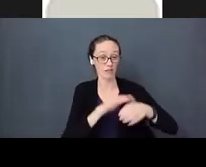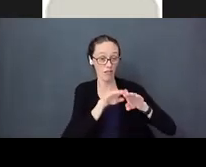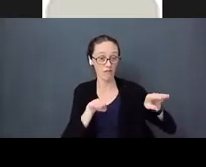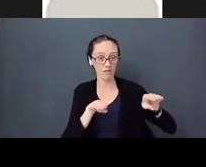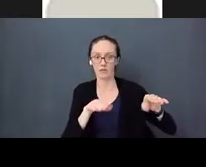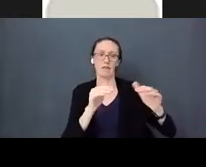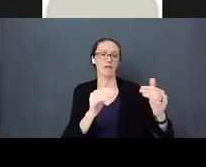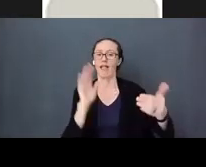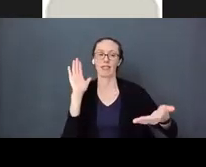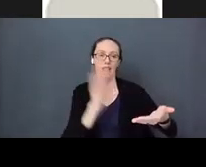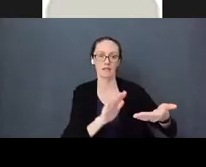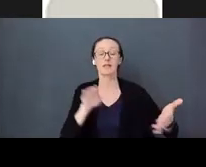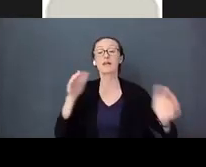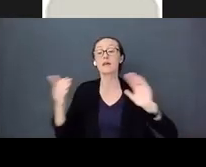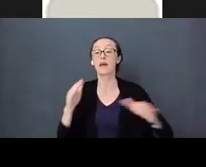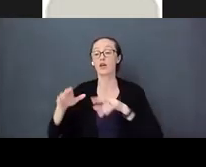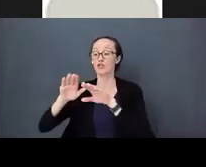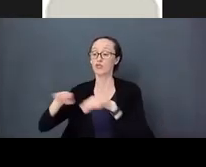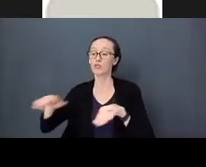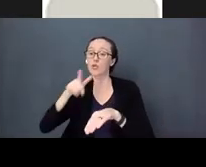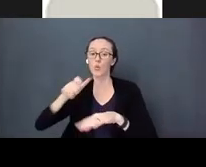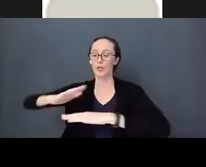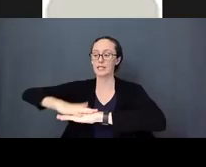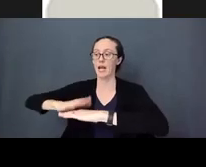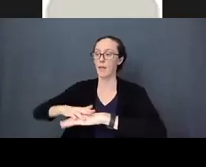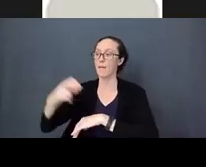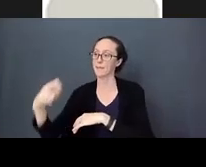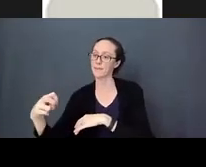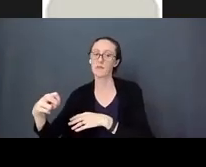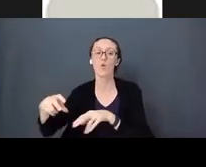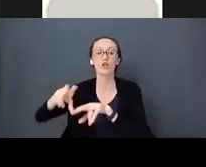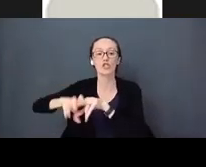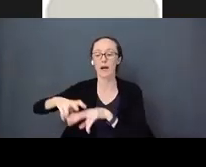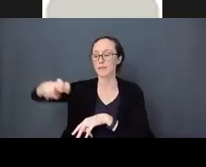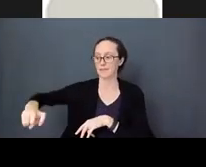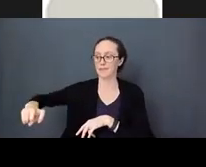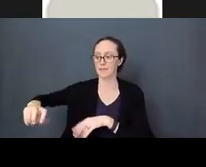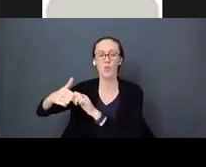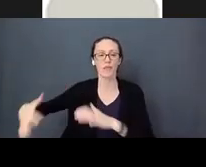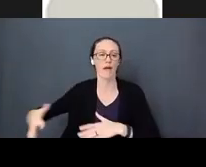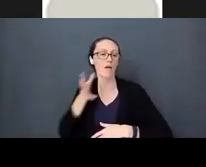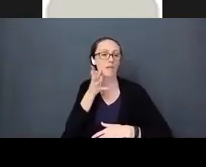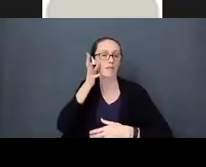than children who were set on a table or in a chair to get their vaccination. It was just the